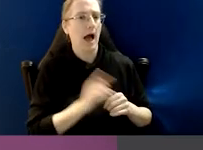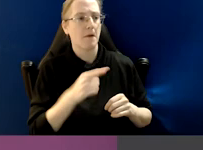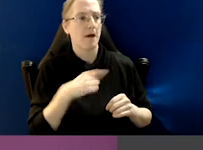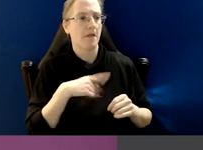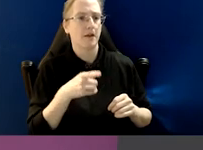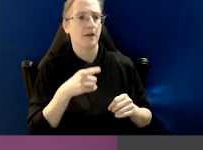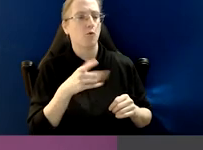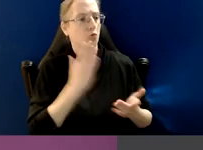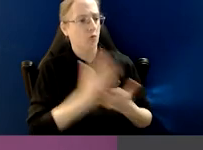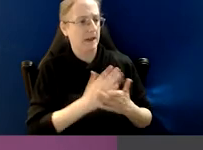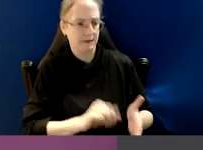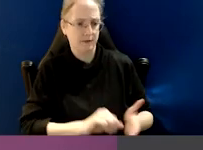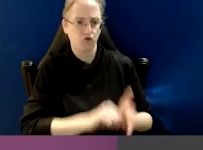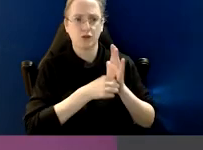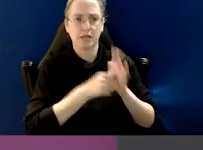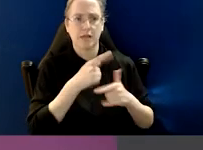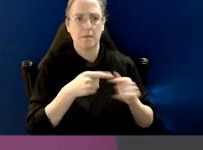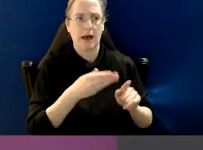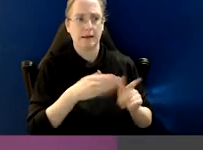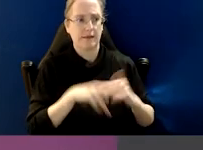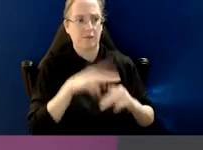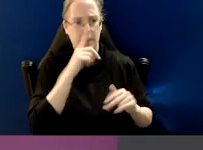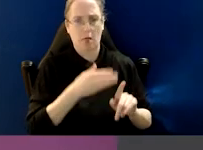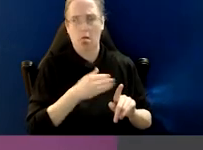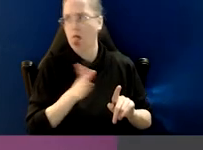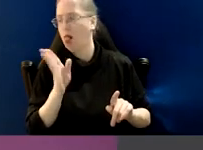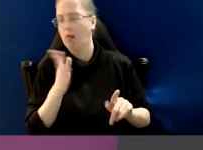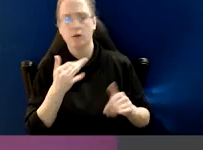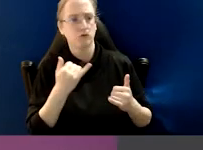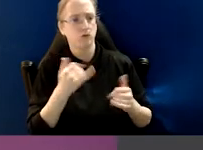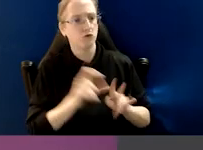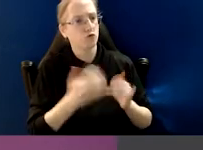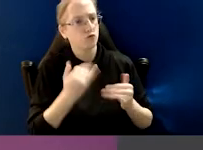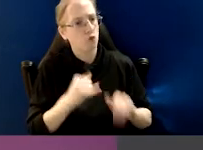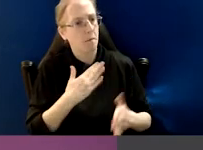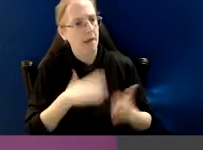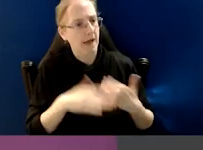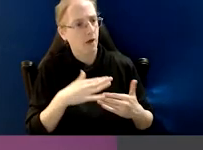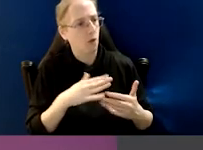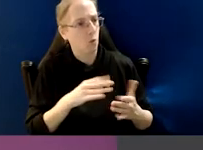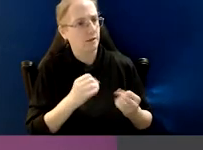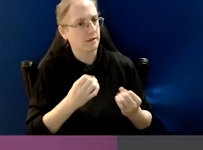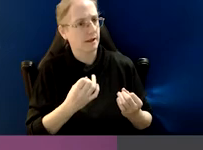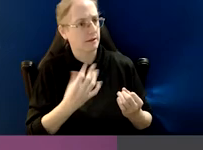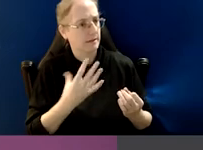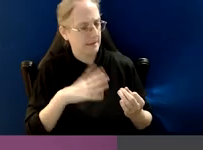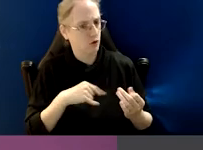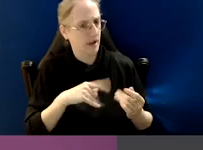Real rigour around any departure from the processes and rules, if there are exceptions, that they're applied rigorously.